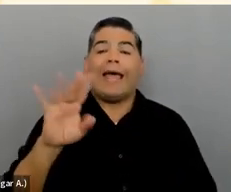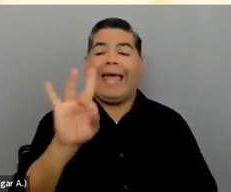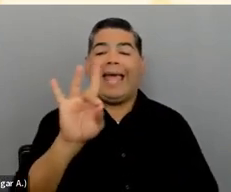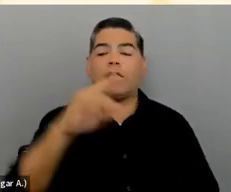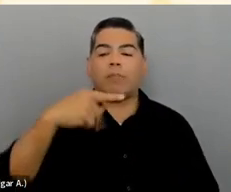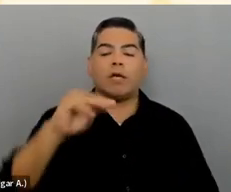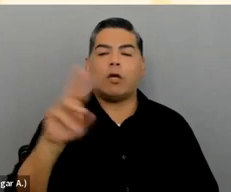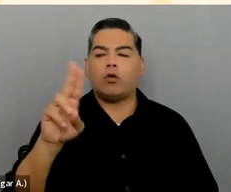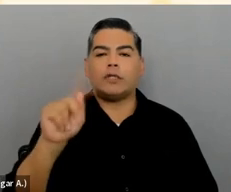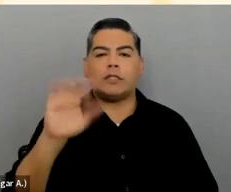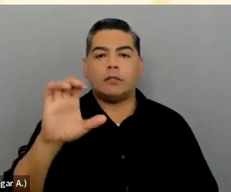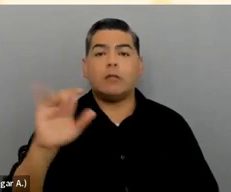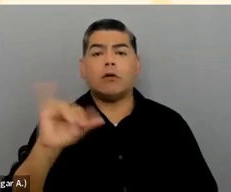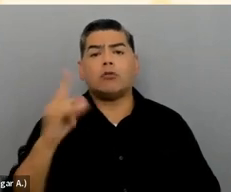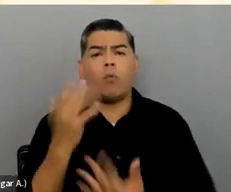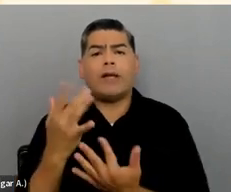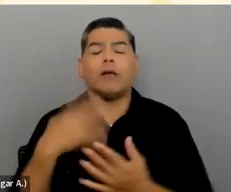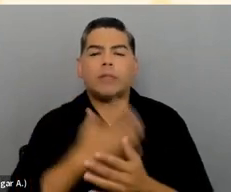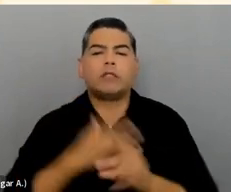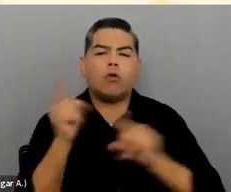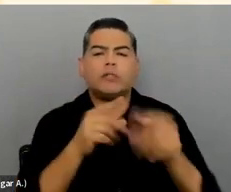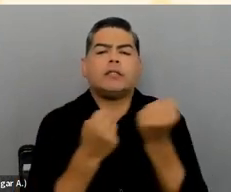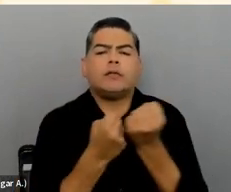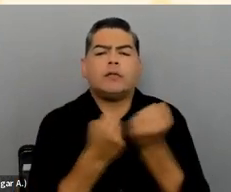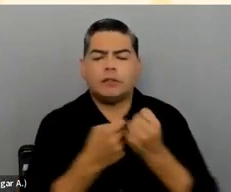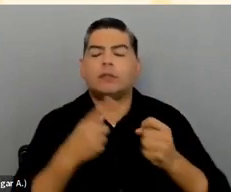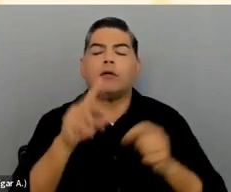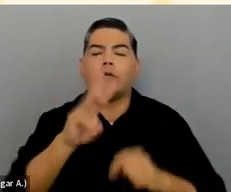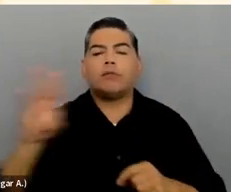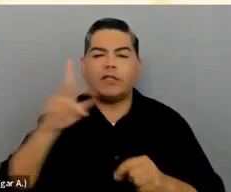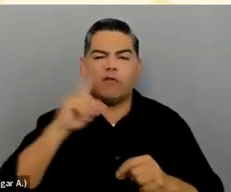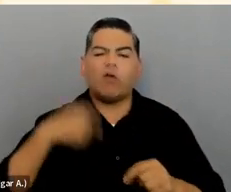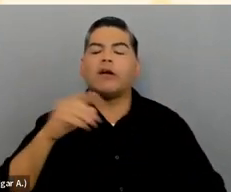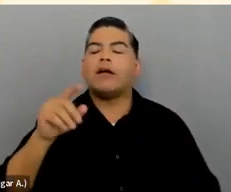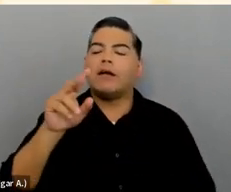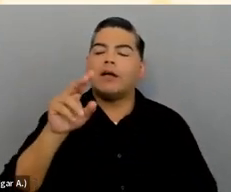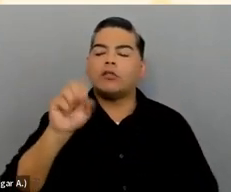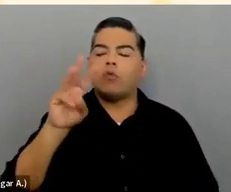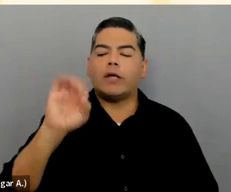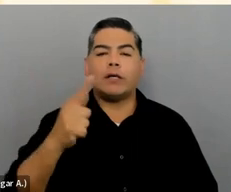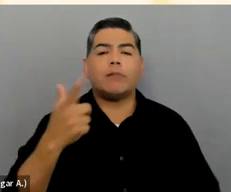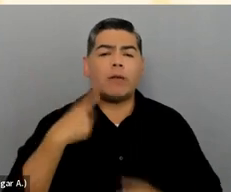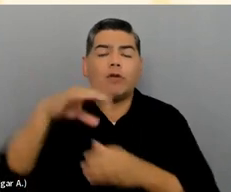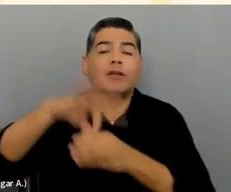While you're waiting, don't forget to visit our sponsors' web pages to grab virtual swag, and enter for a chance to win great prizes.